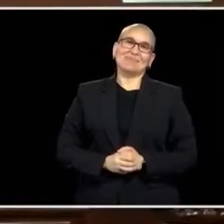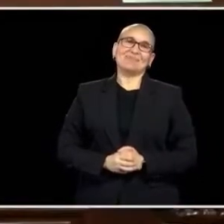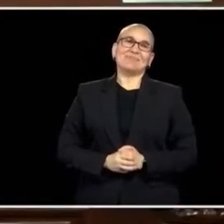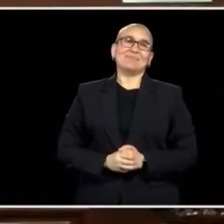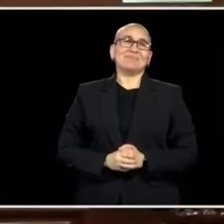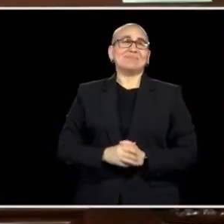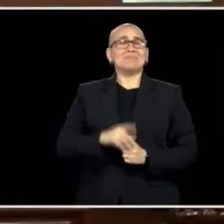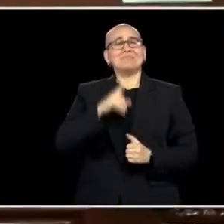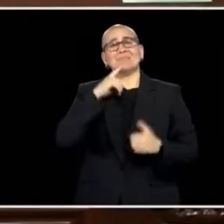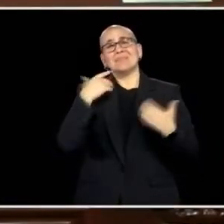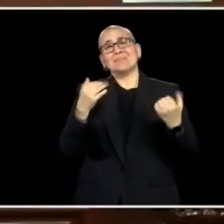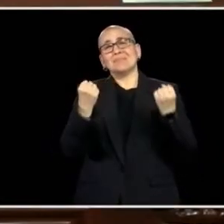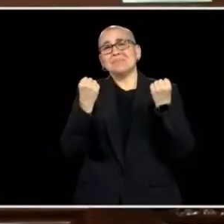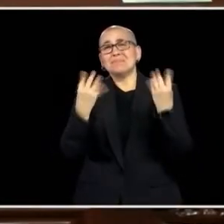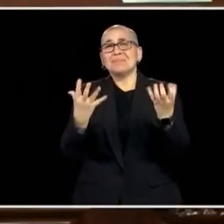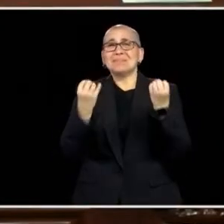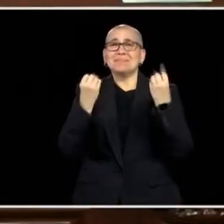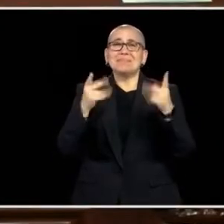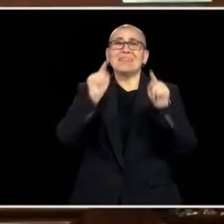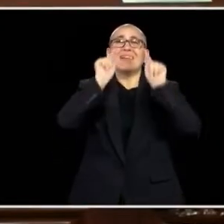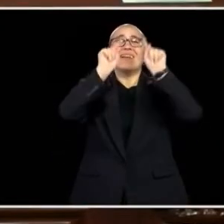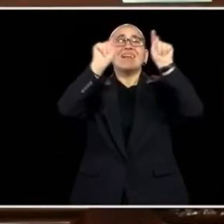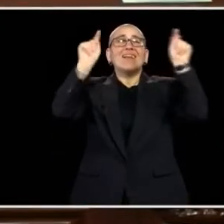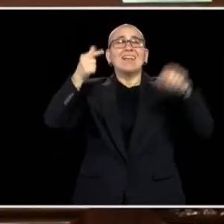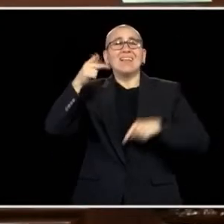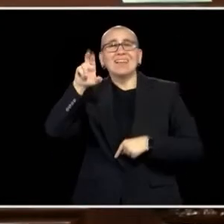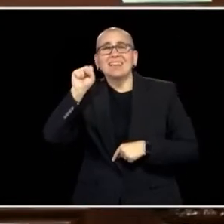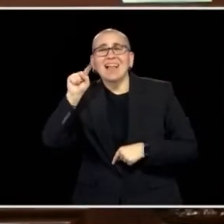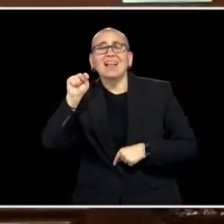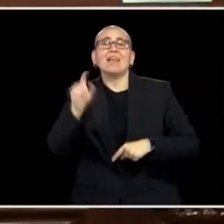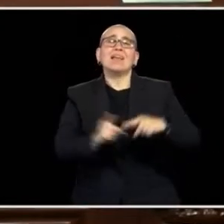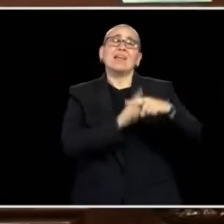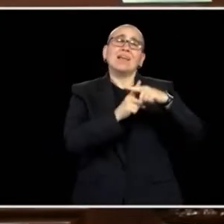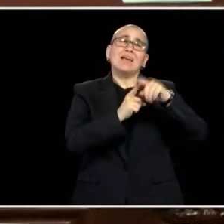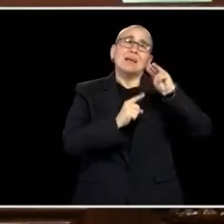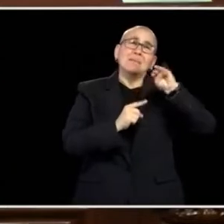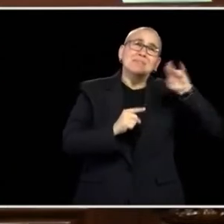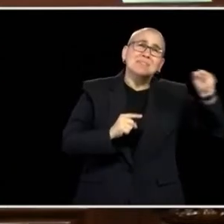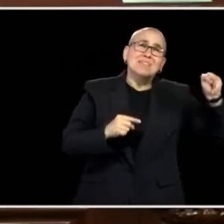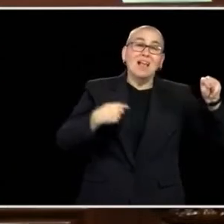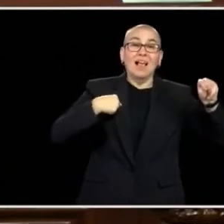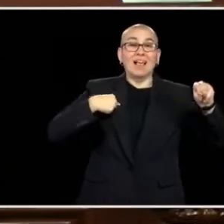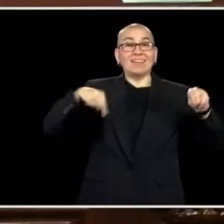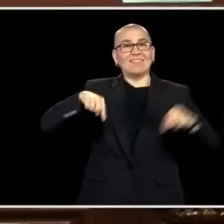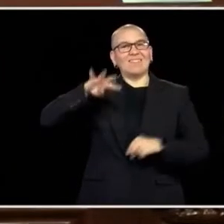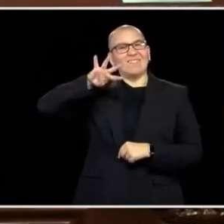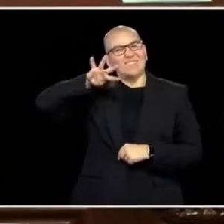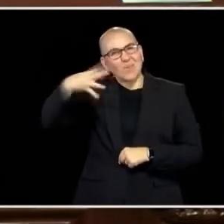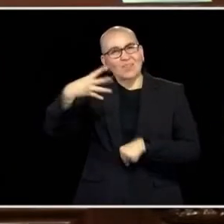TO THE MANY GUESTS AND MY FELLOW MINNESOTANS, THIS IS MY FOURTH STATE-OF-THE-STATE ADDRESS BUT ONLY THE SECOND